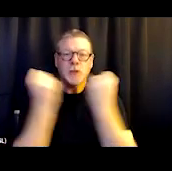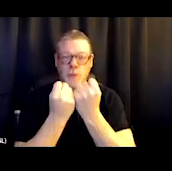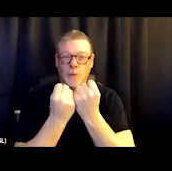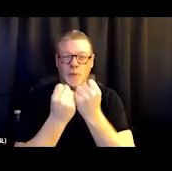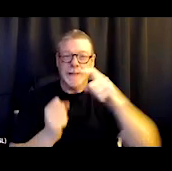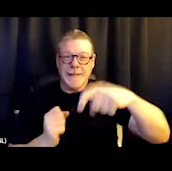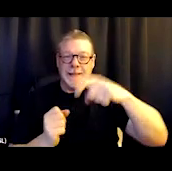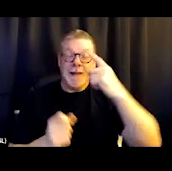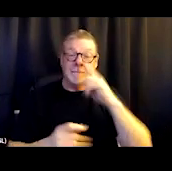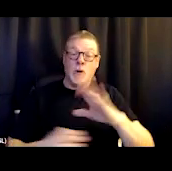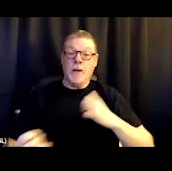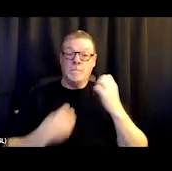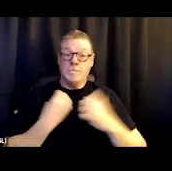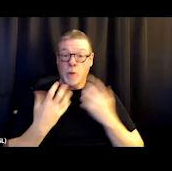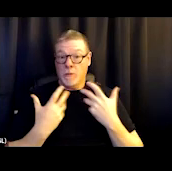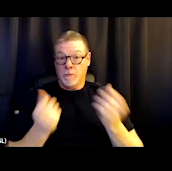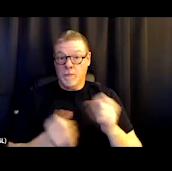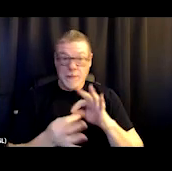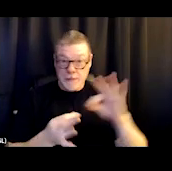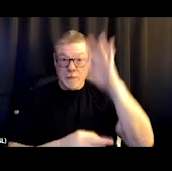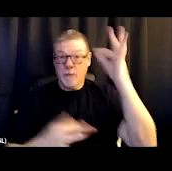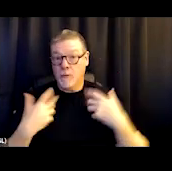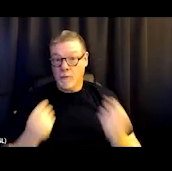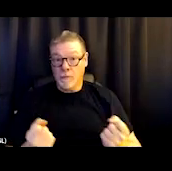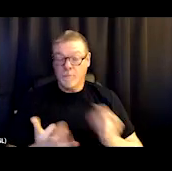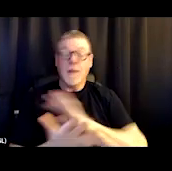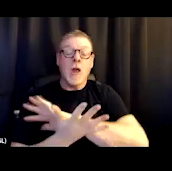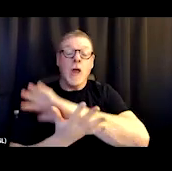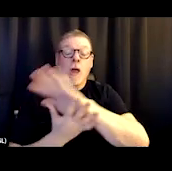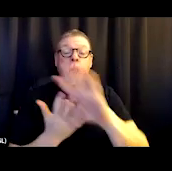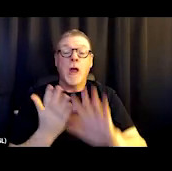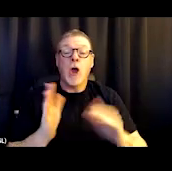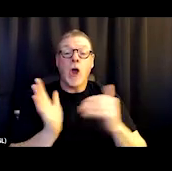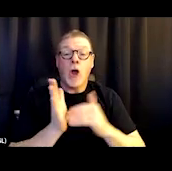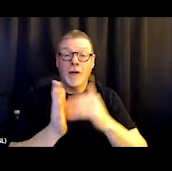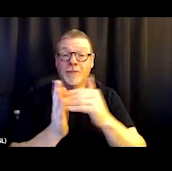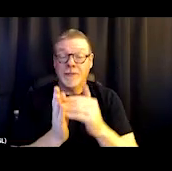for their emotional health and spiritual health, and those are often, you know, in other groups.